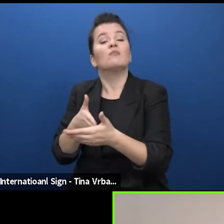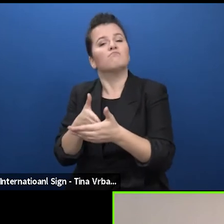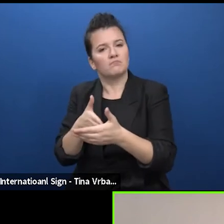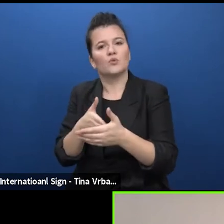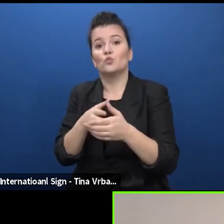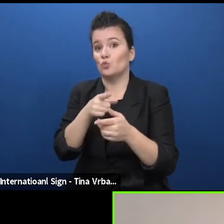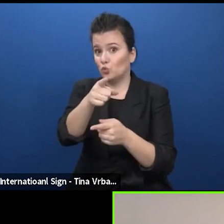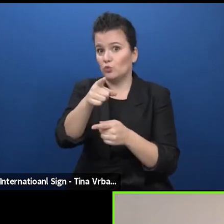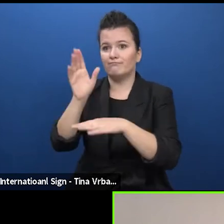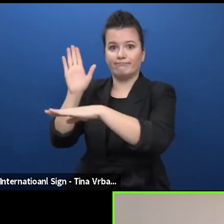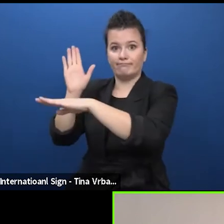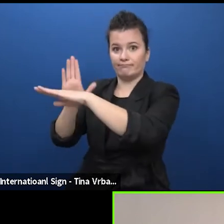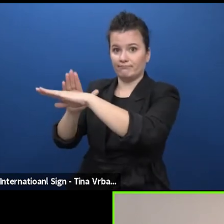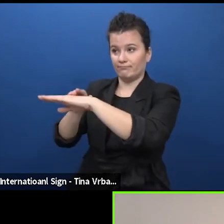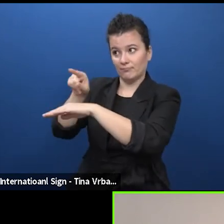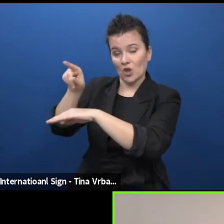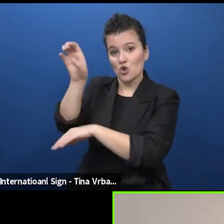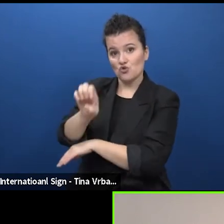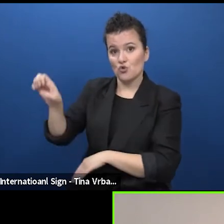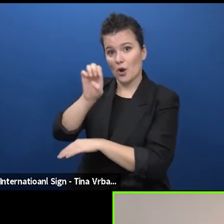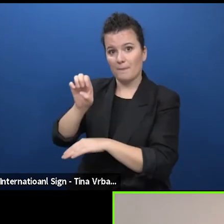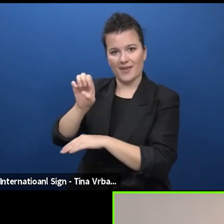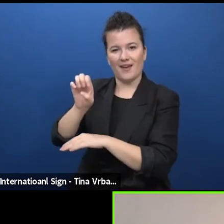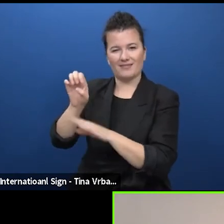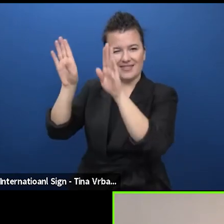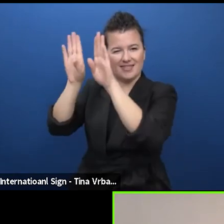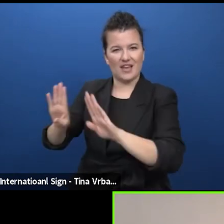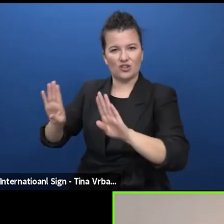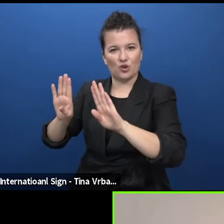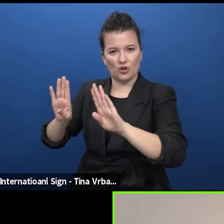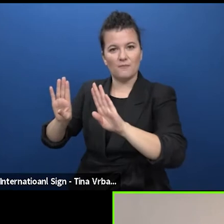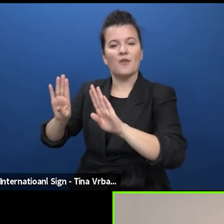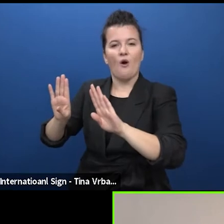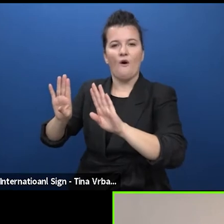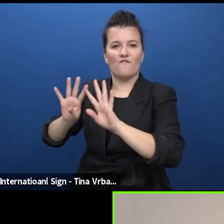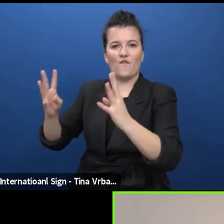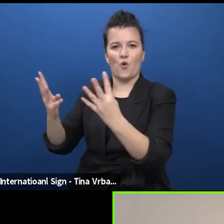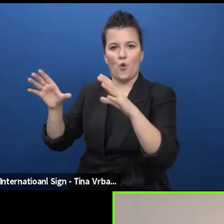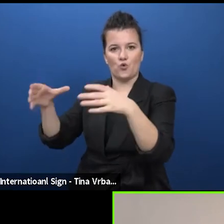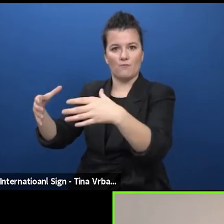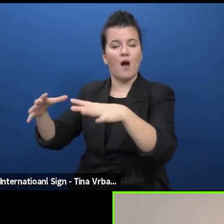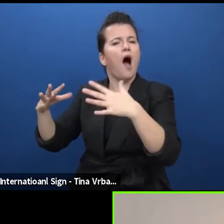with the European Theatre Forum team by posting a message in the chat room, on the forum platform